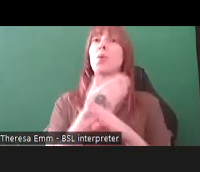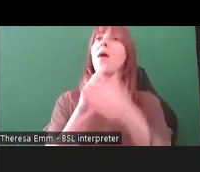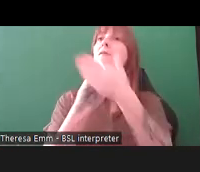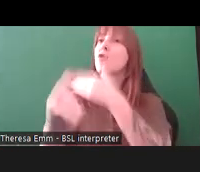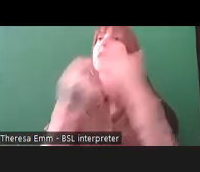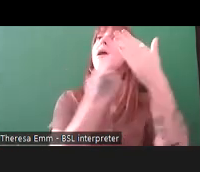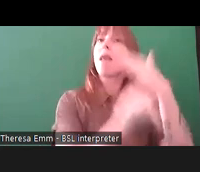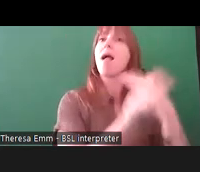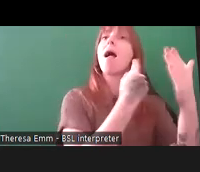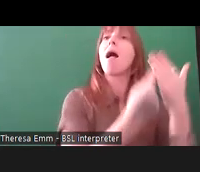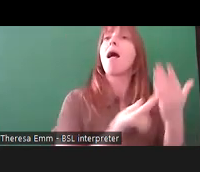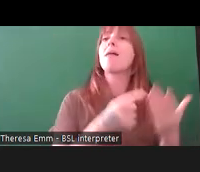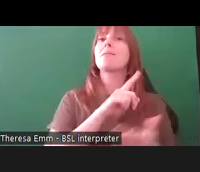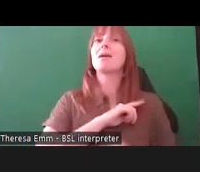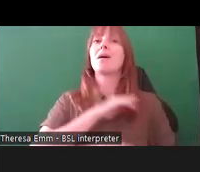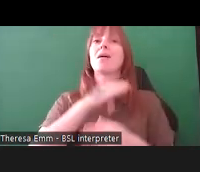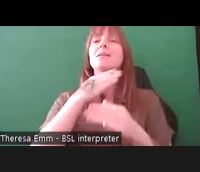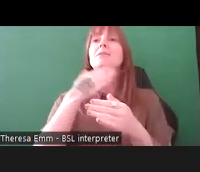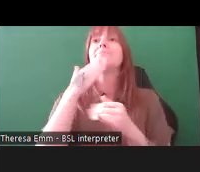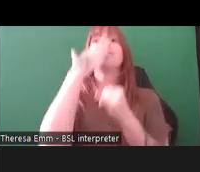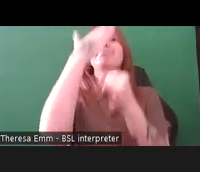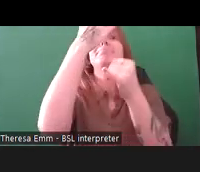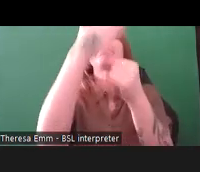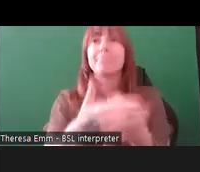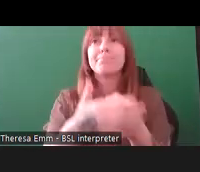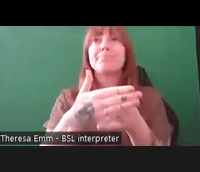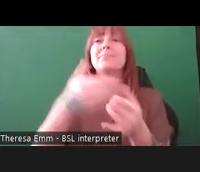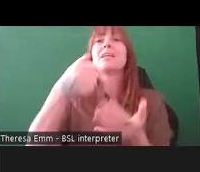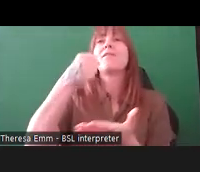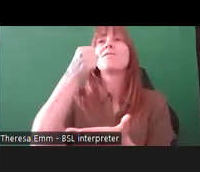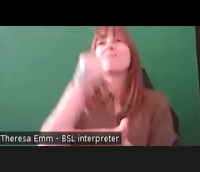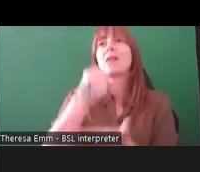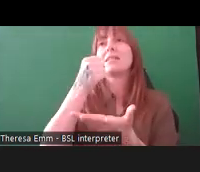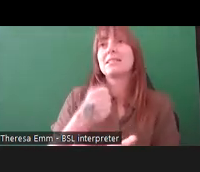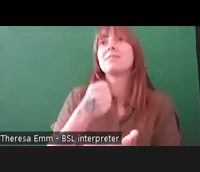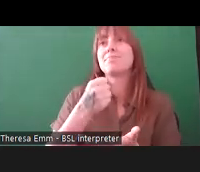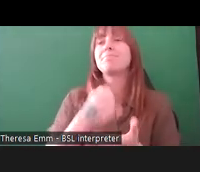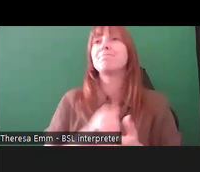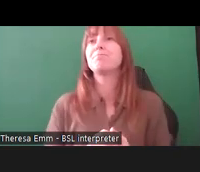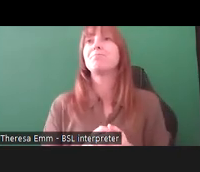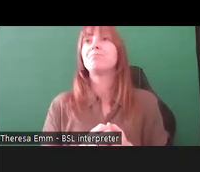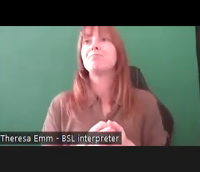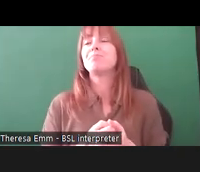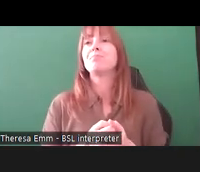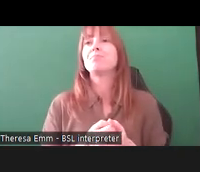of our funding for the project from the National Heritage Fund. They have been instrumental in